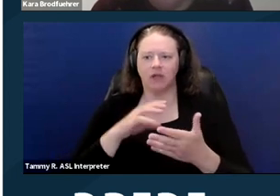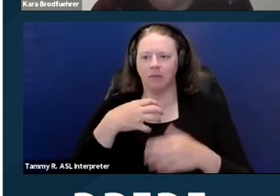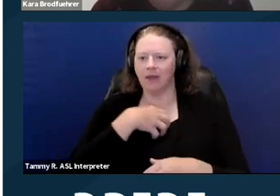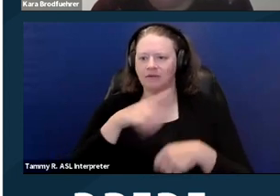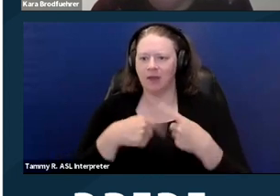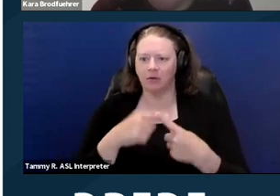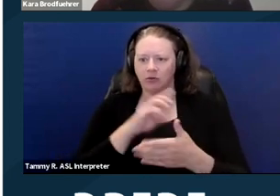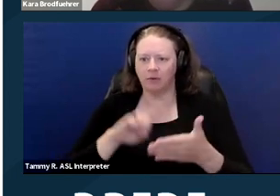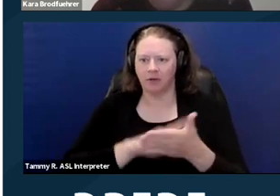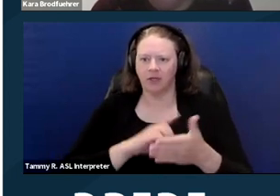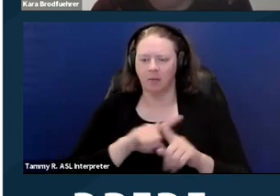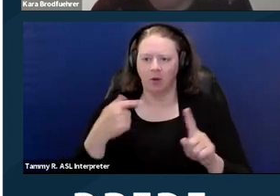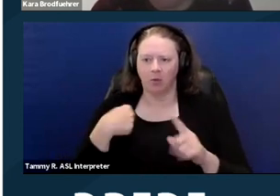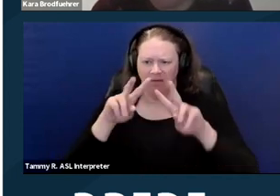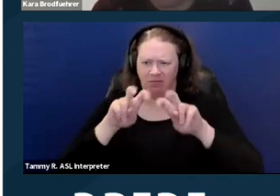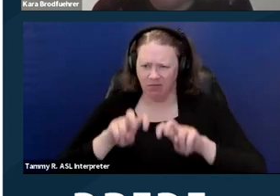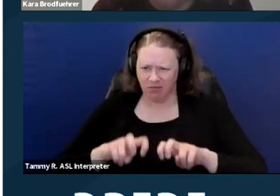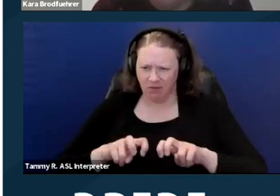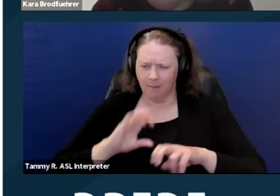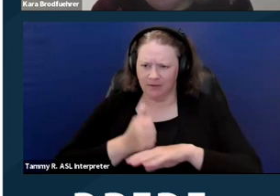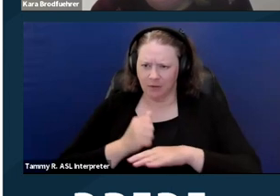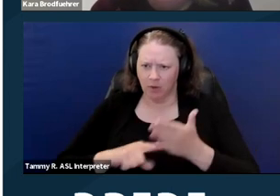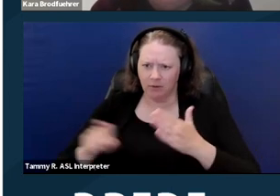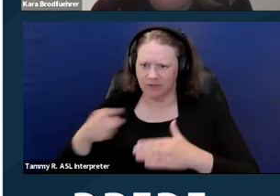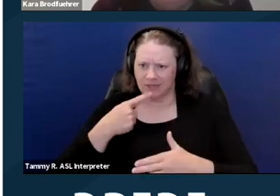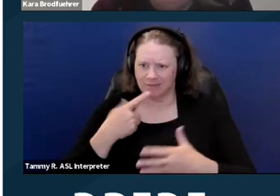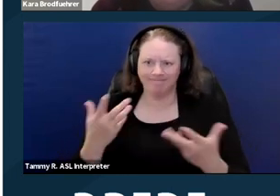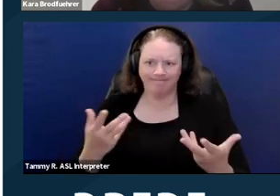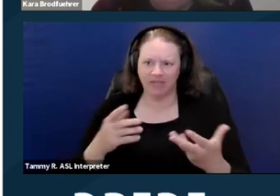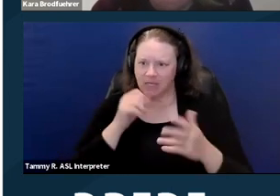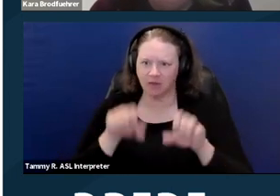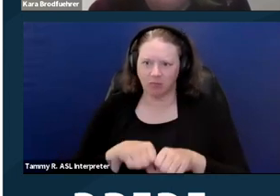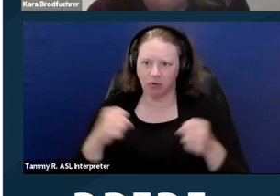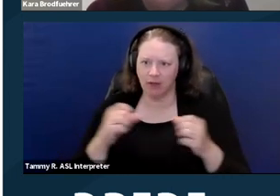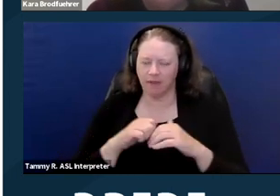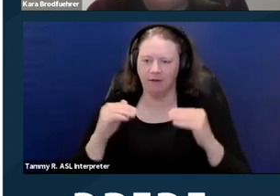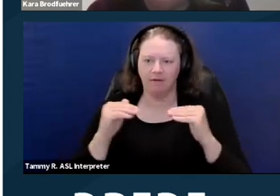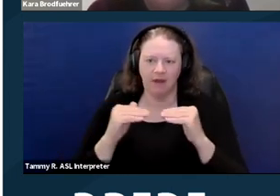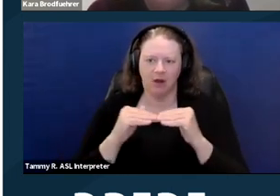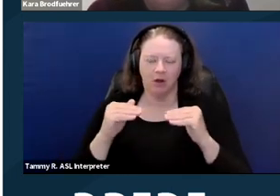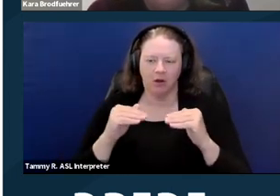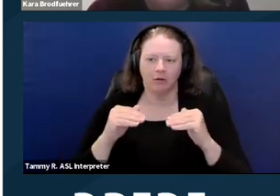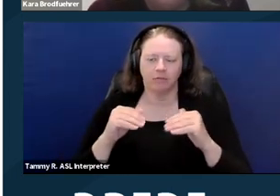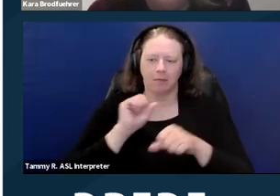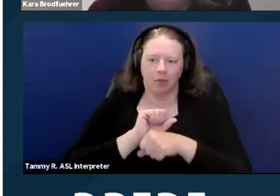that it's actually not based on what the person's saying, it doesn't violate the Fair Employment and Housing Act or another law that we enforce